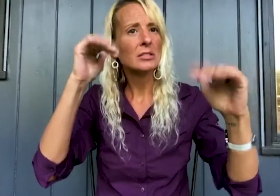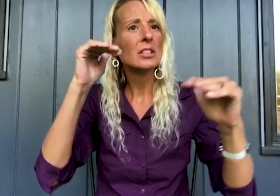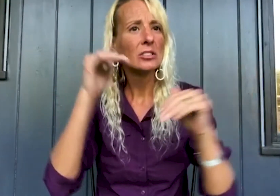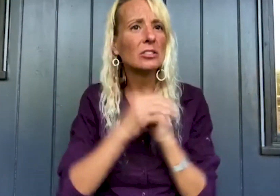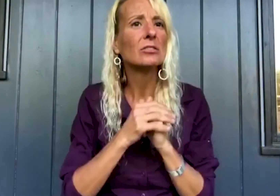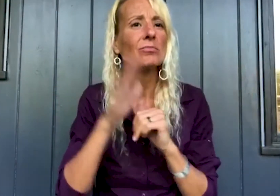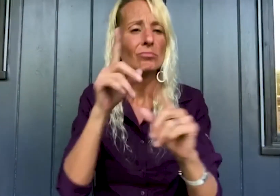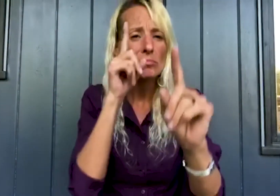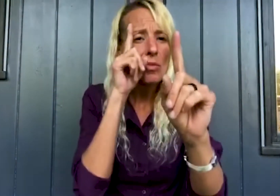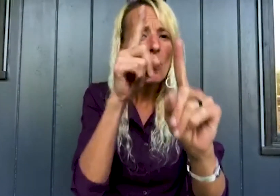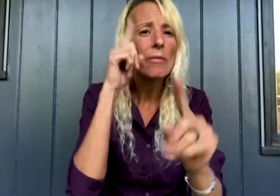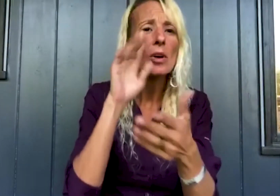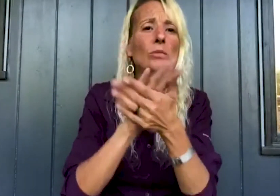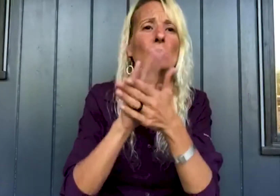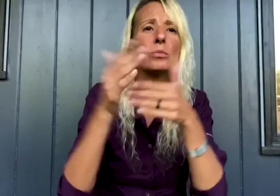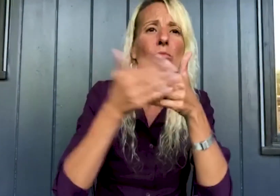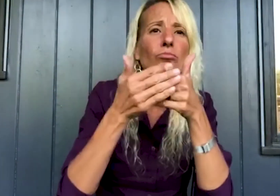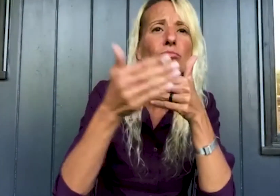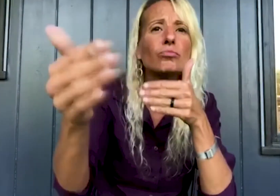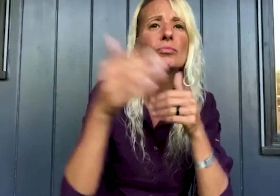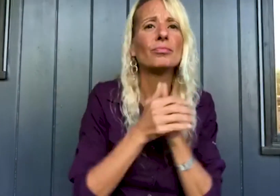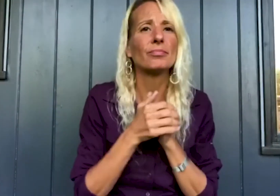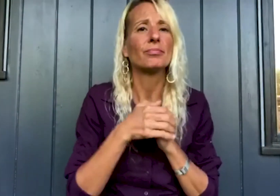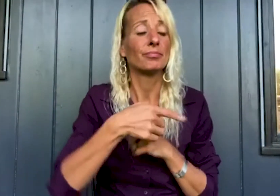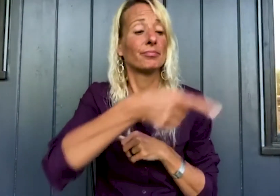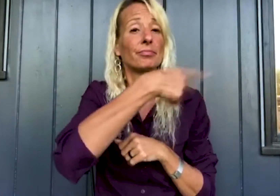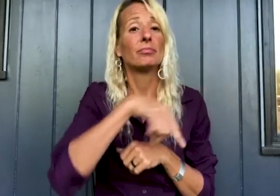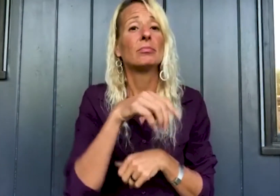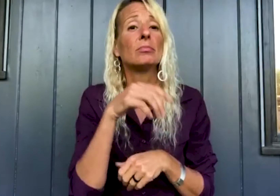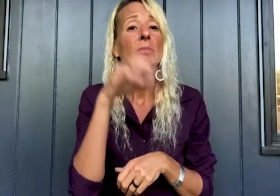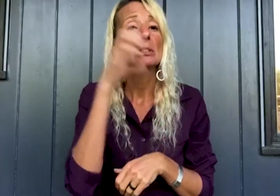and her high expectations and objectives for the coming school year.